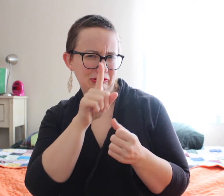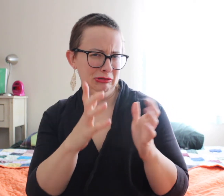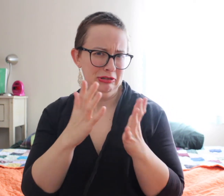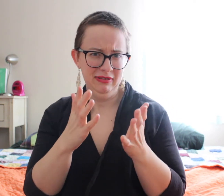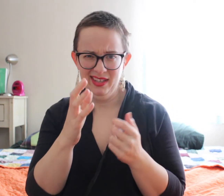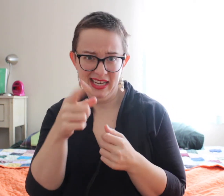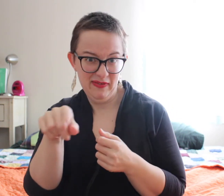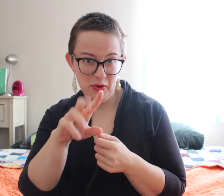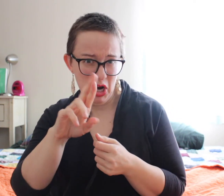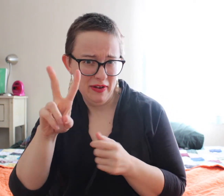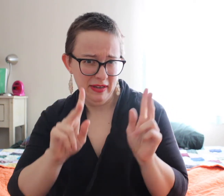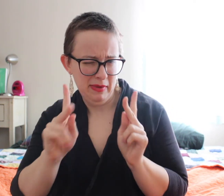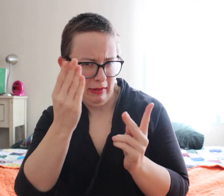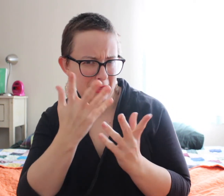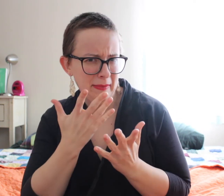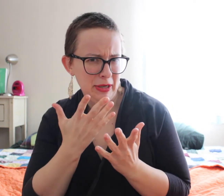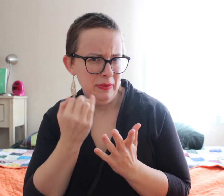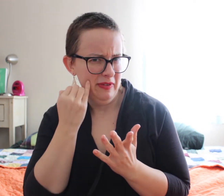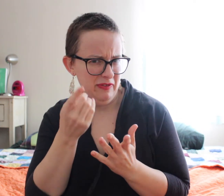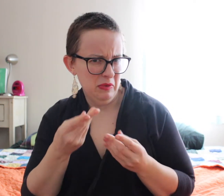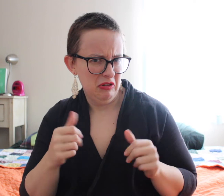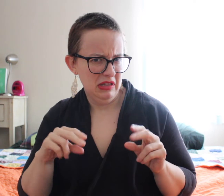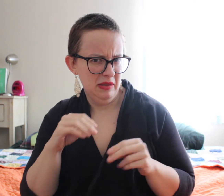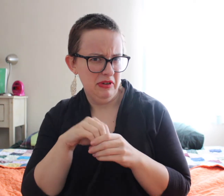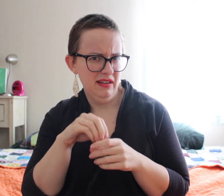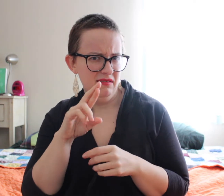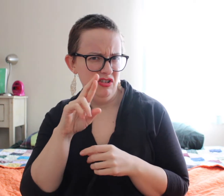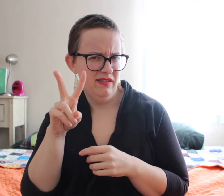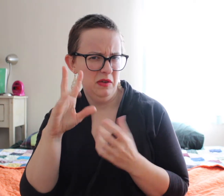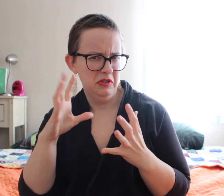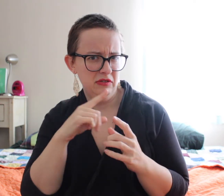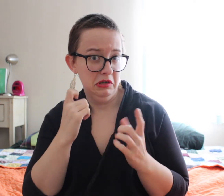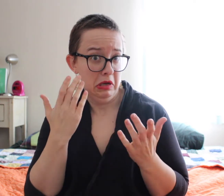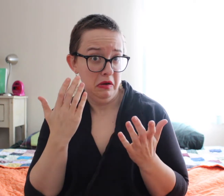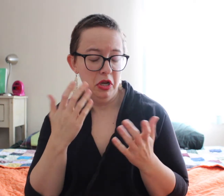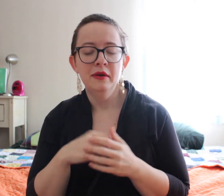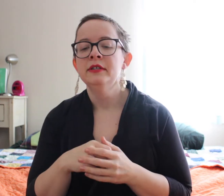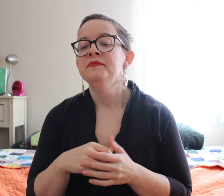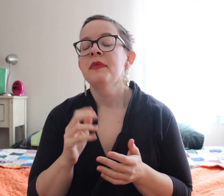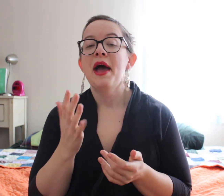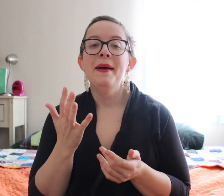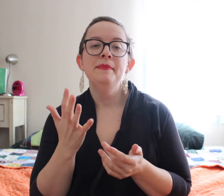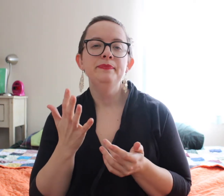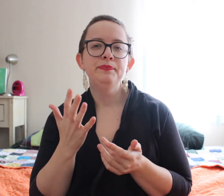I think you can. I'm not sure. If any of you guys live in an RV, let me know. Can you cloth diaper in an RV washer and dryer? I don't know.